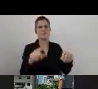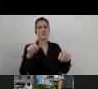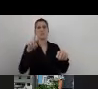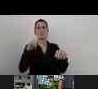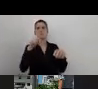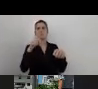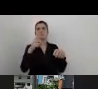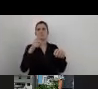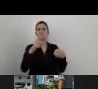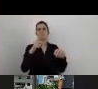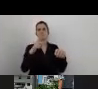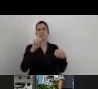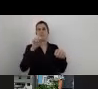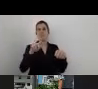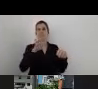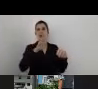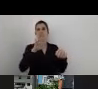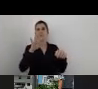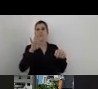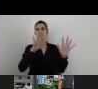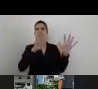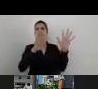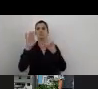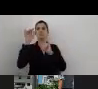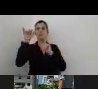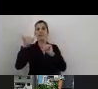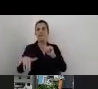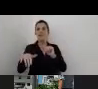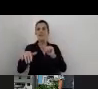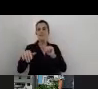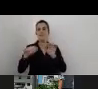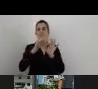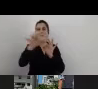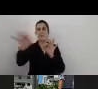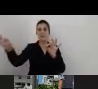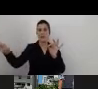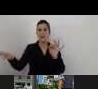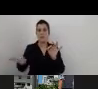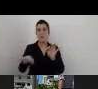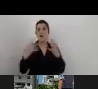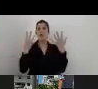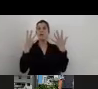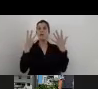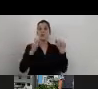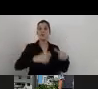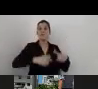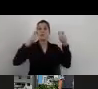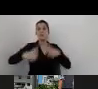90 buildings and they are around 25 students. Our challenge was, first of all,